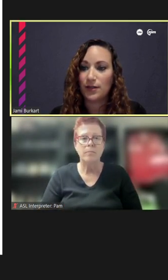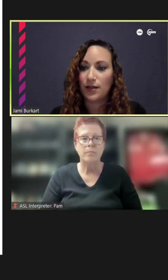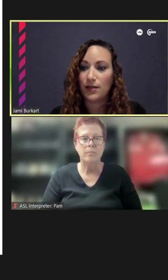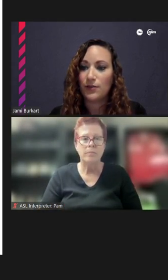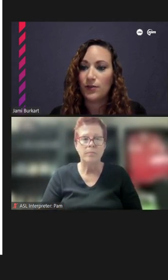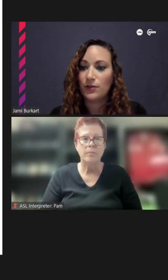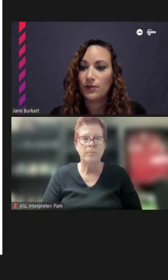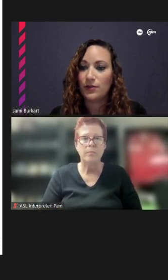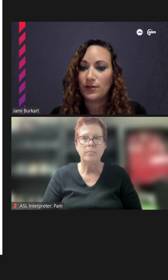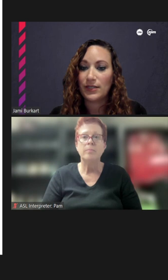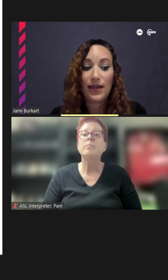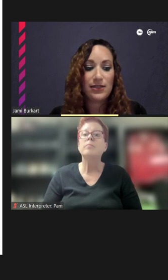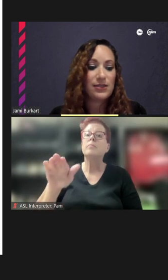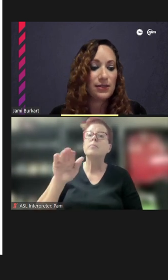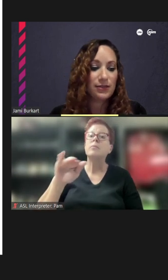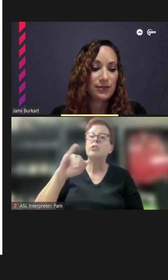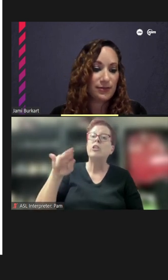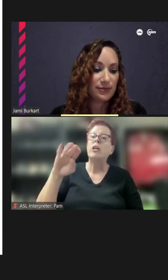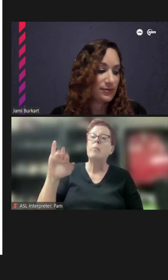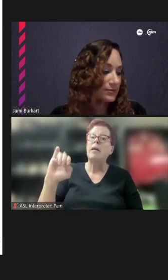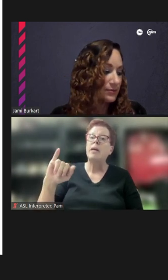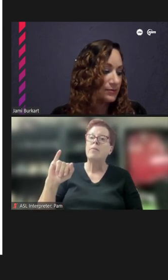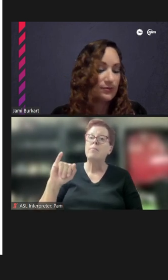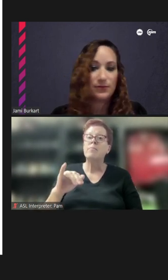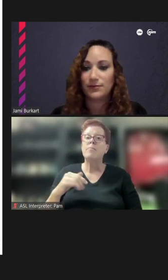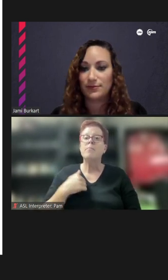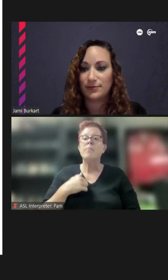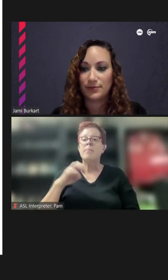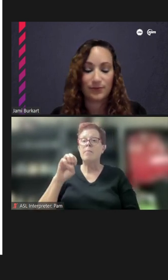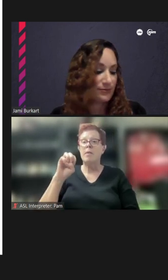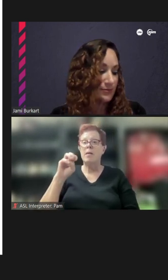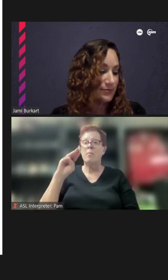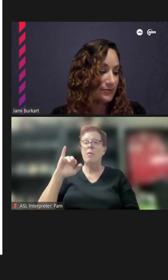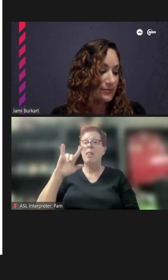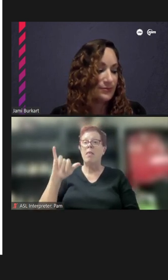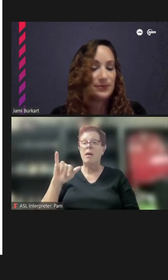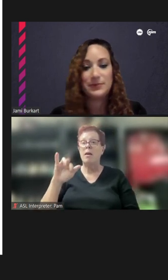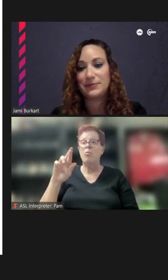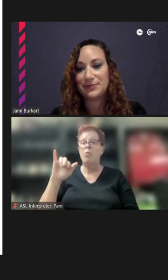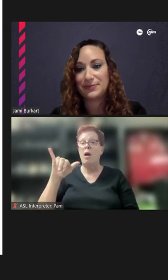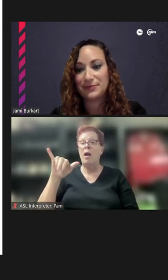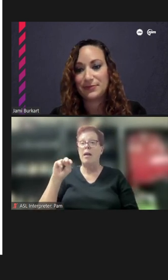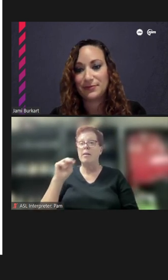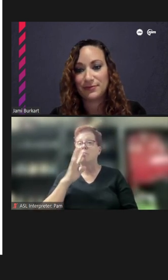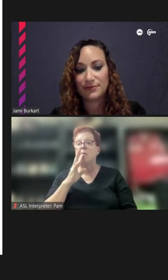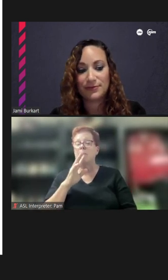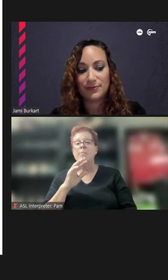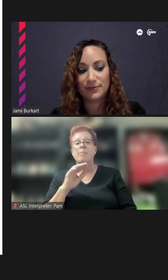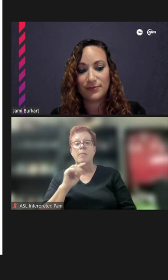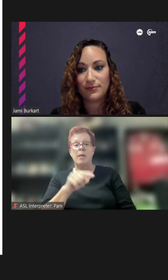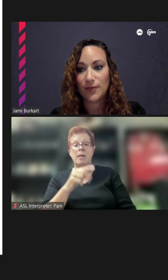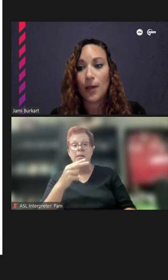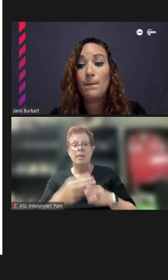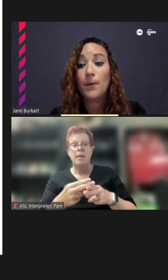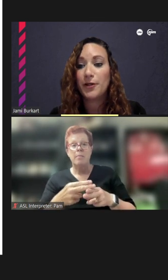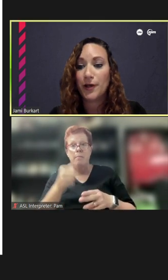Hi Jami? Yes. This is Emily Ryan. Hi, again. Did I -- his name is Sean? I'm sorry. Marco.